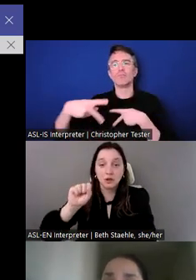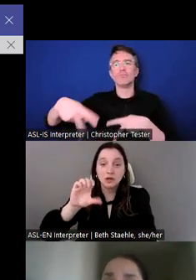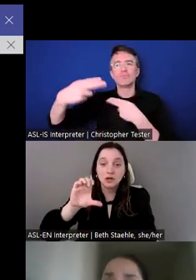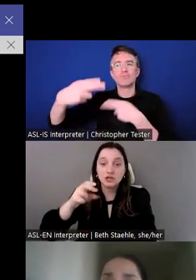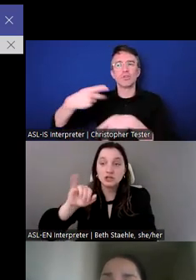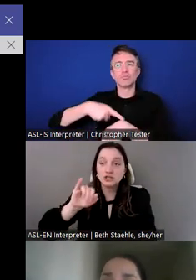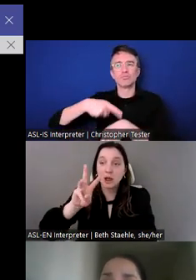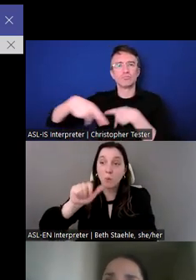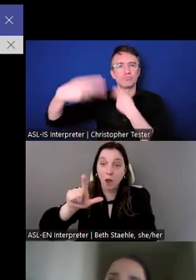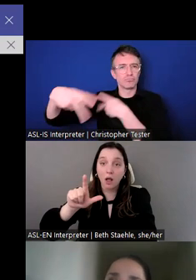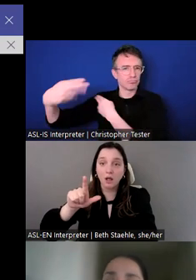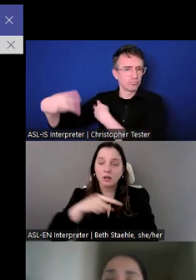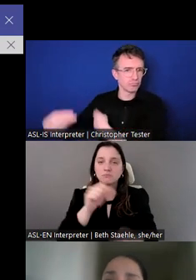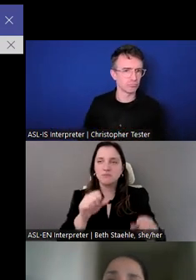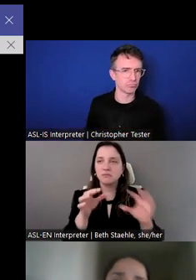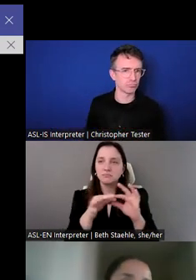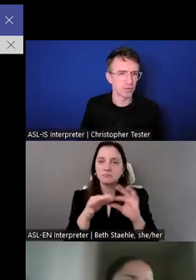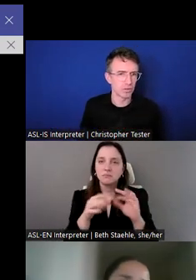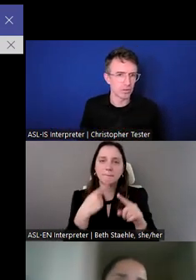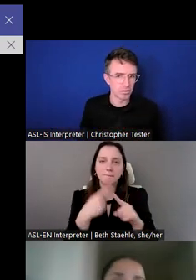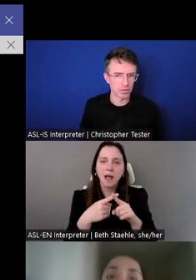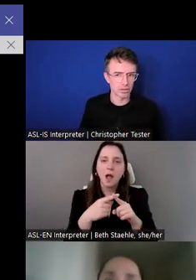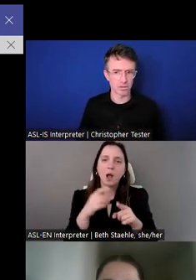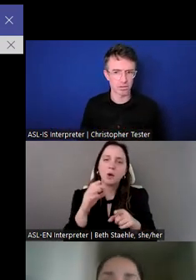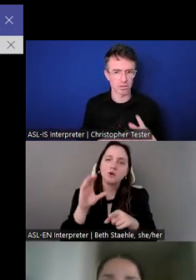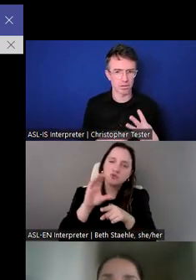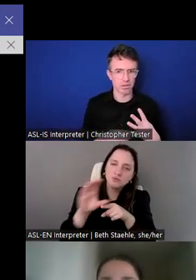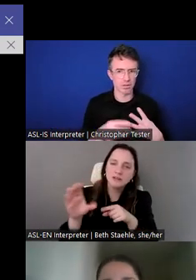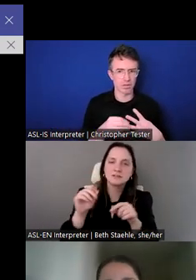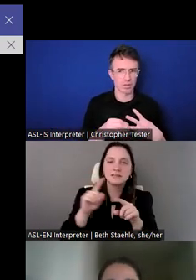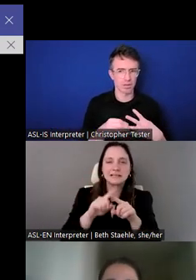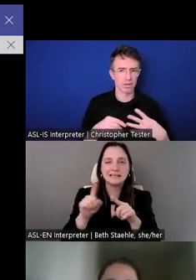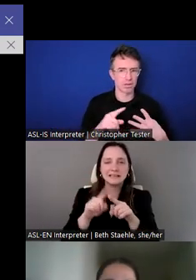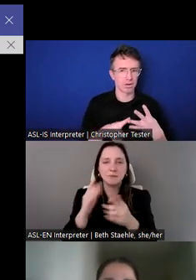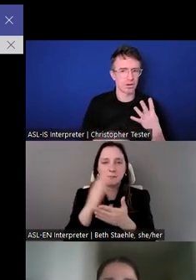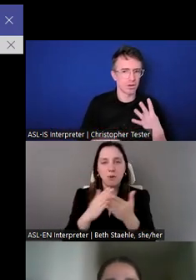the careers and different aspects of them at USIP.